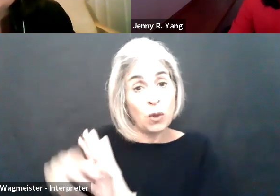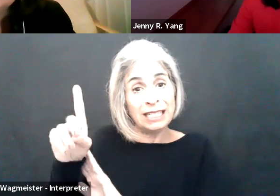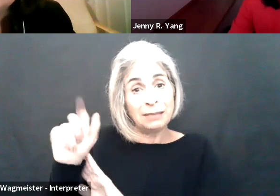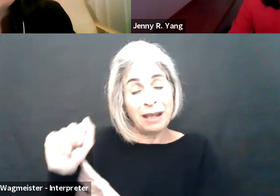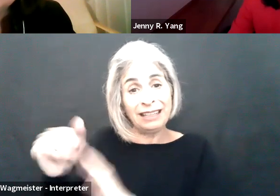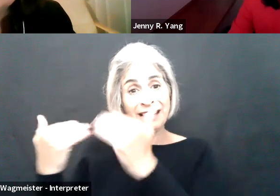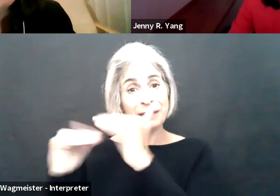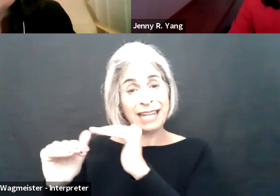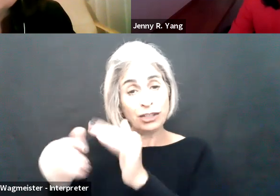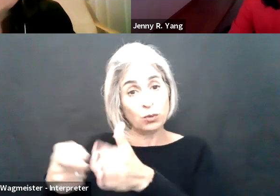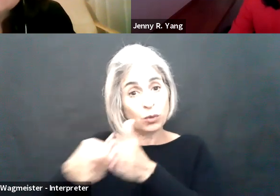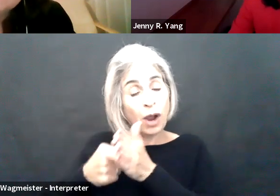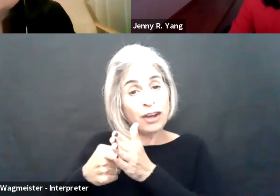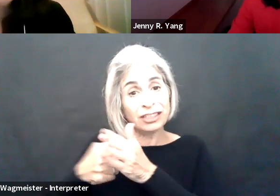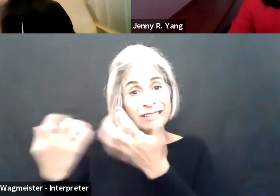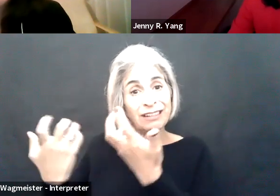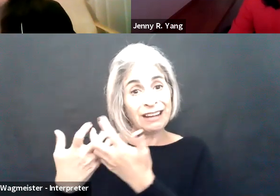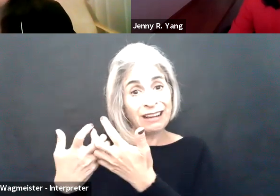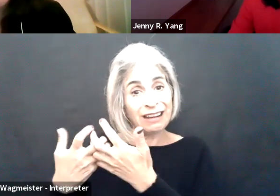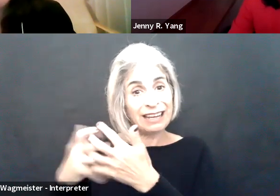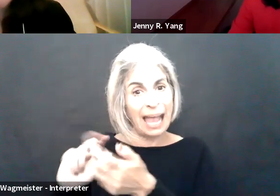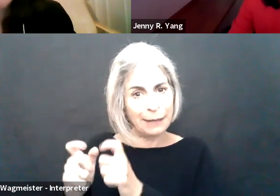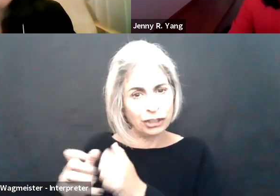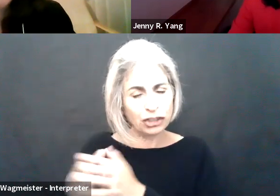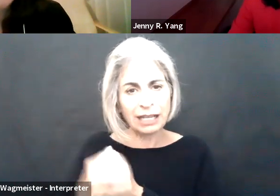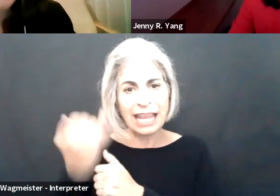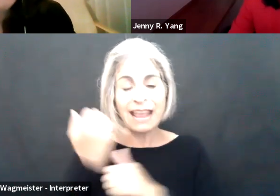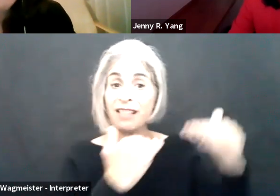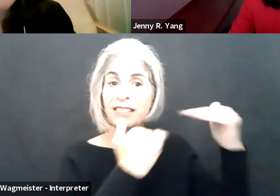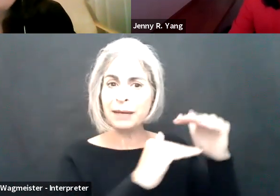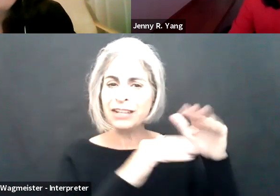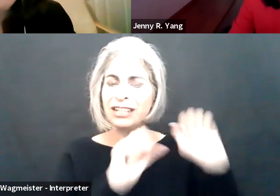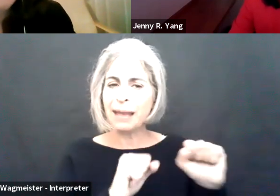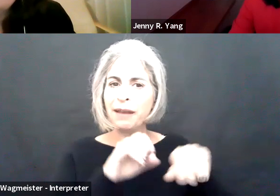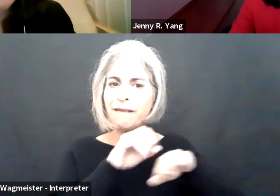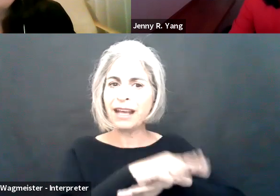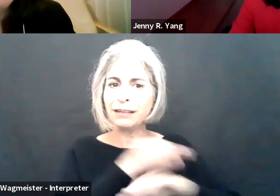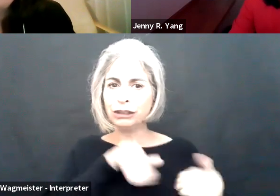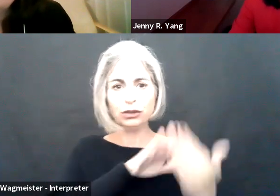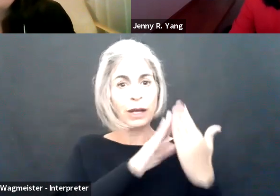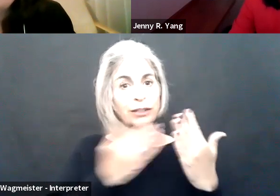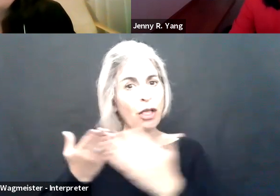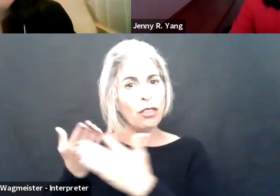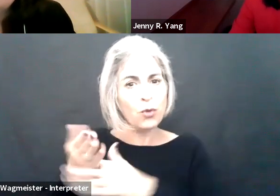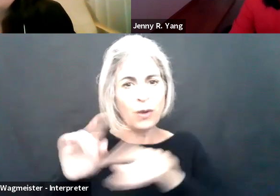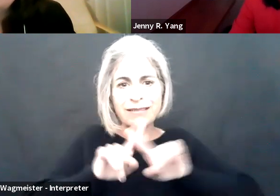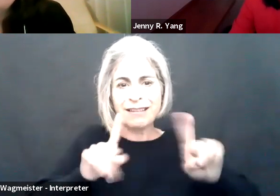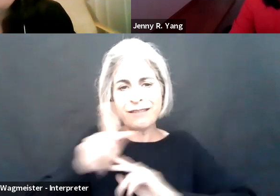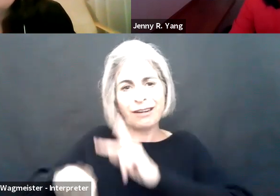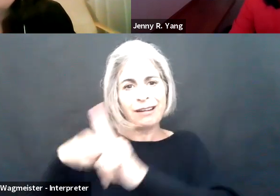If an employee can demonstrate that a disability related limitation requires accommodation and if the limitation can